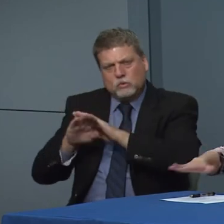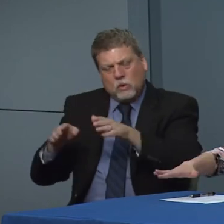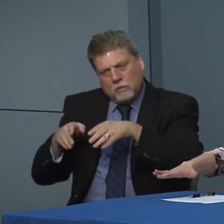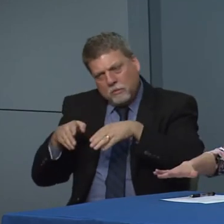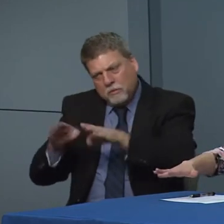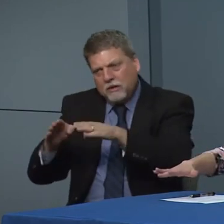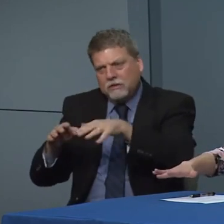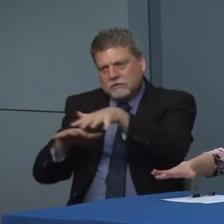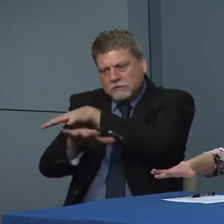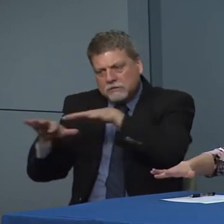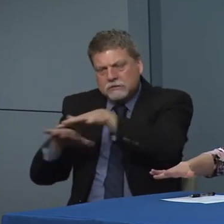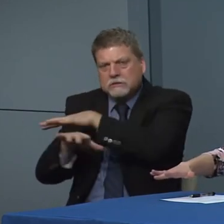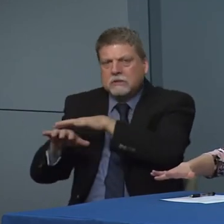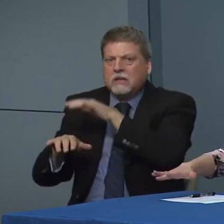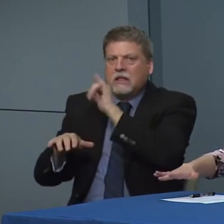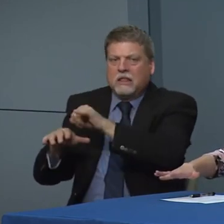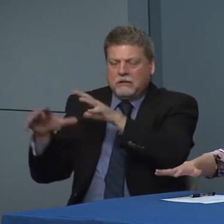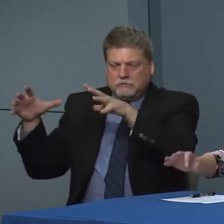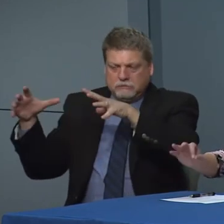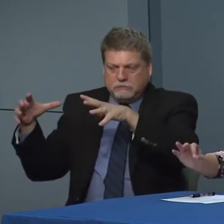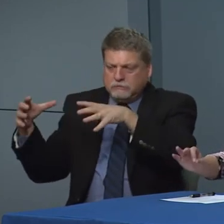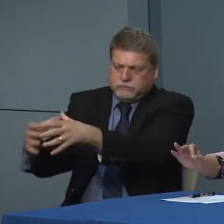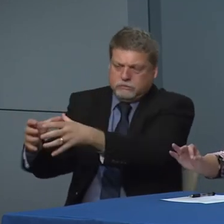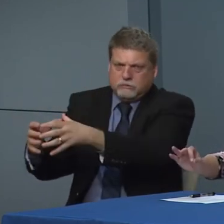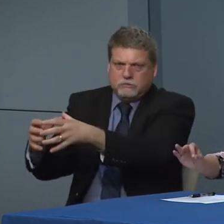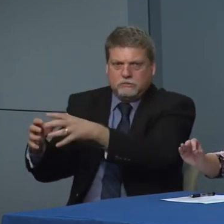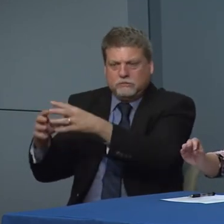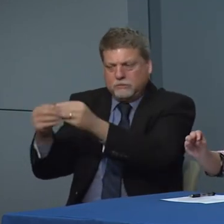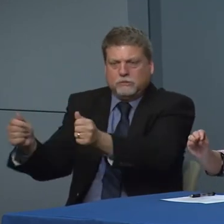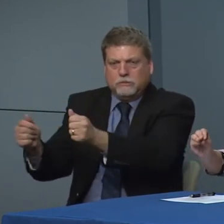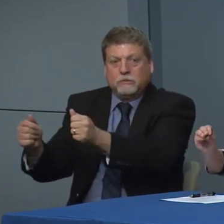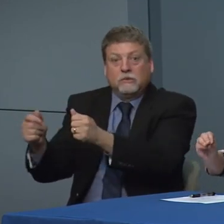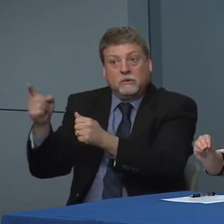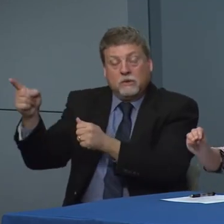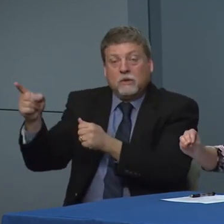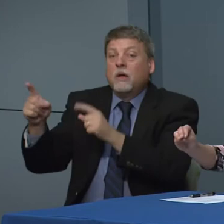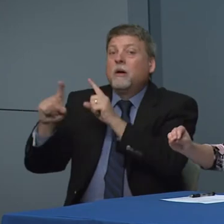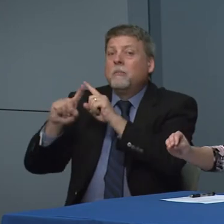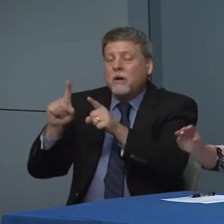did the spread of the virus. The question is now they how